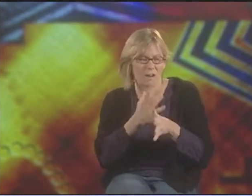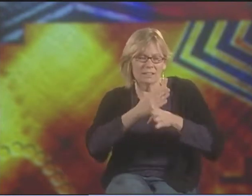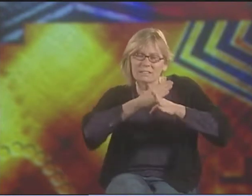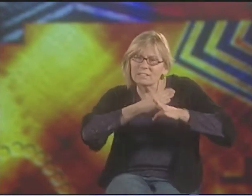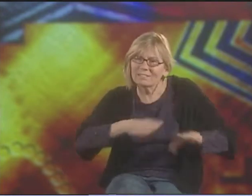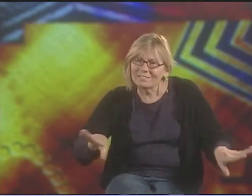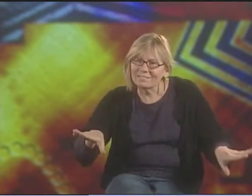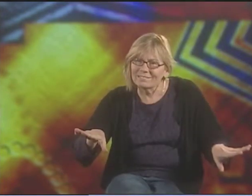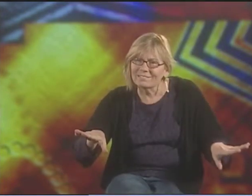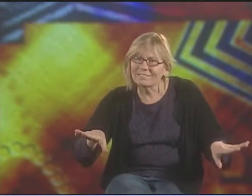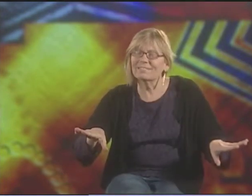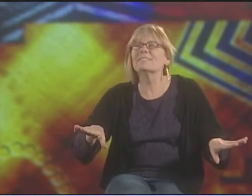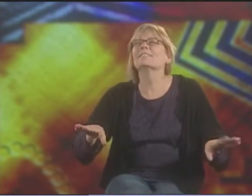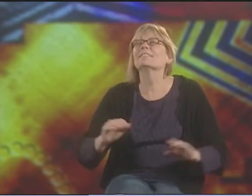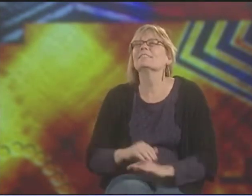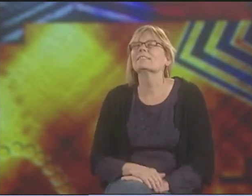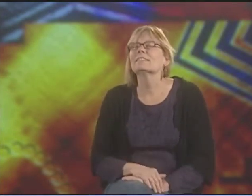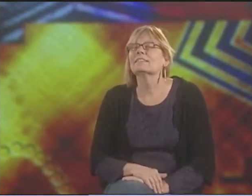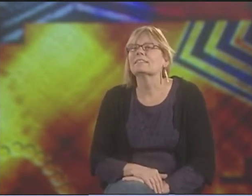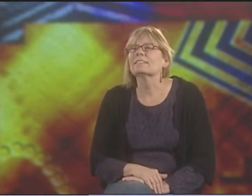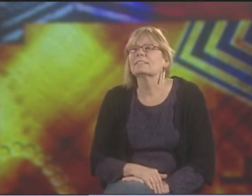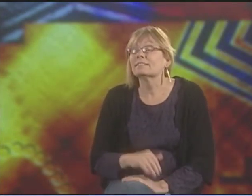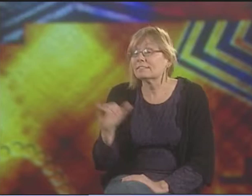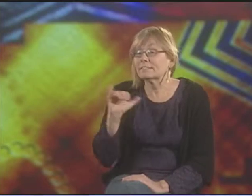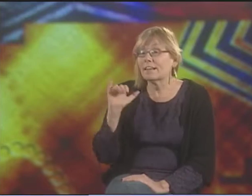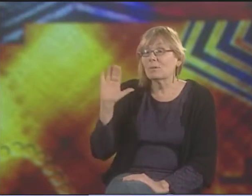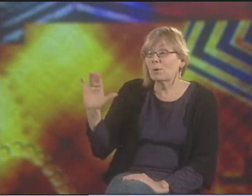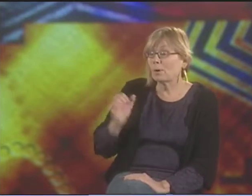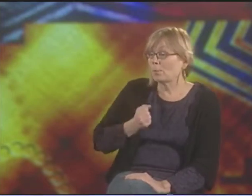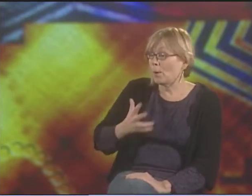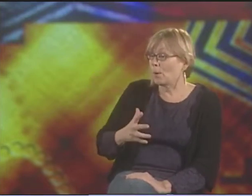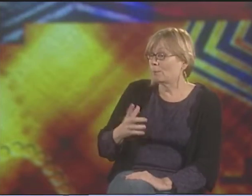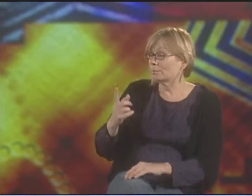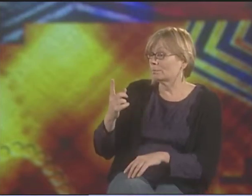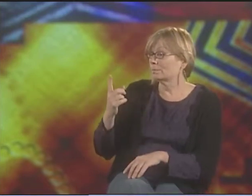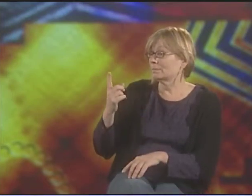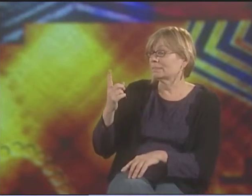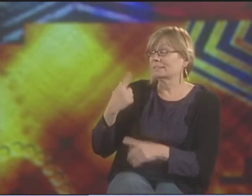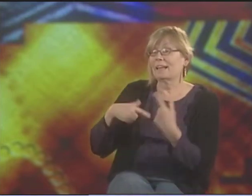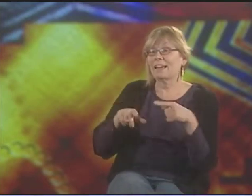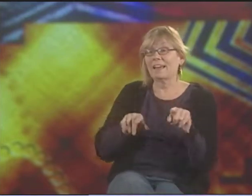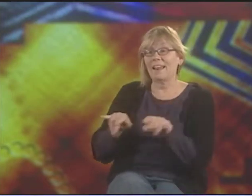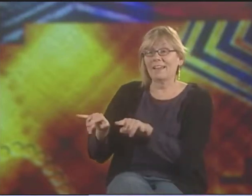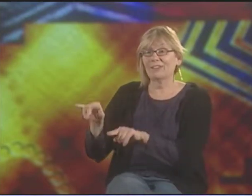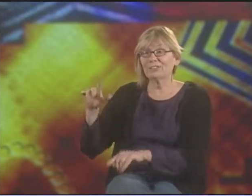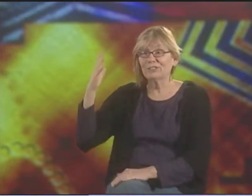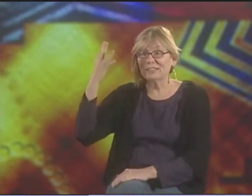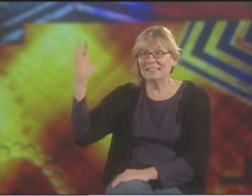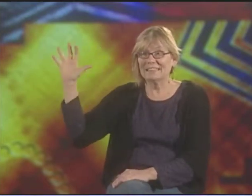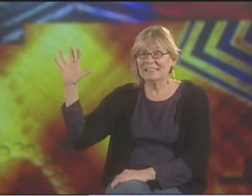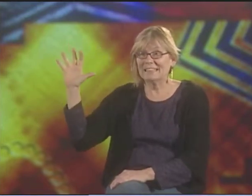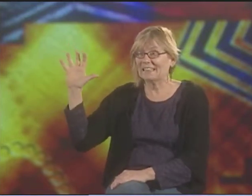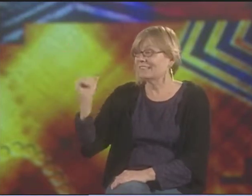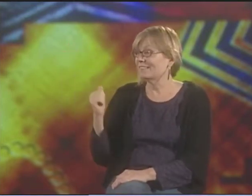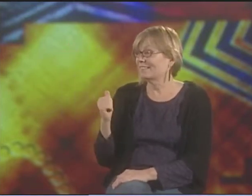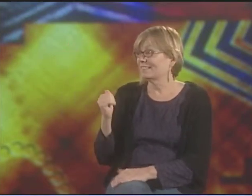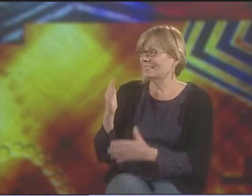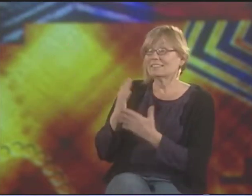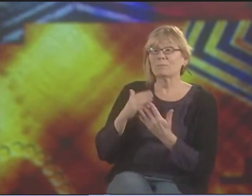AND THAT CAUSES DIVISION, AND SOMETIMES WE OPPRESS EACH OTHER. THE POEM SIGN IS LIKE A TREE.